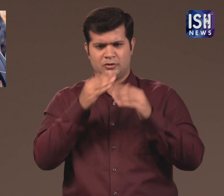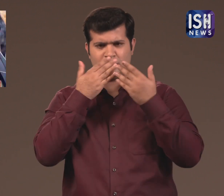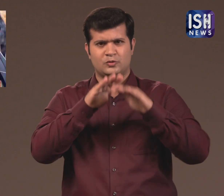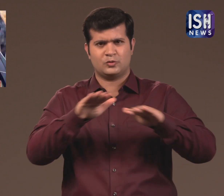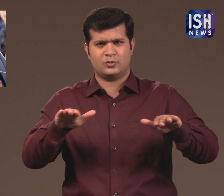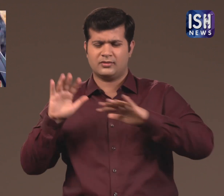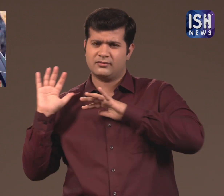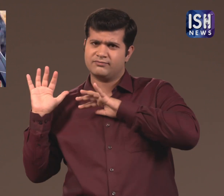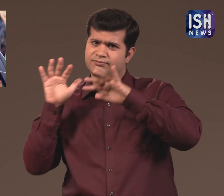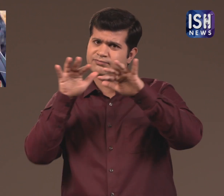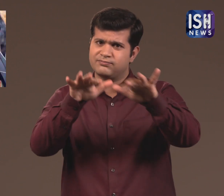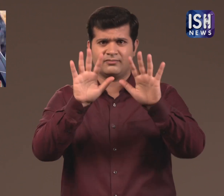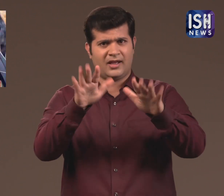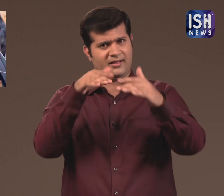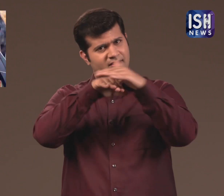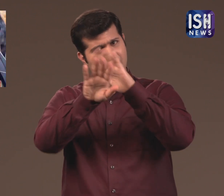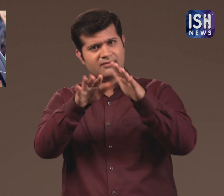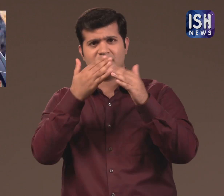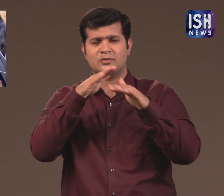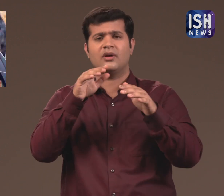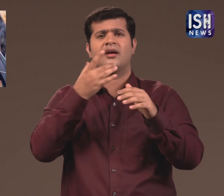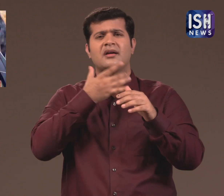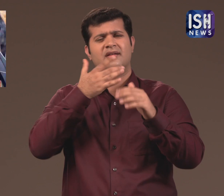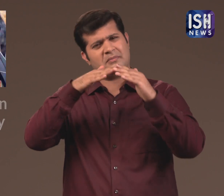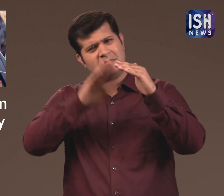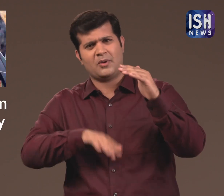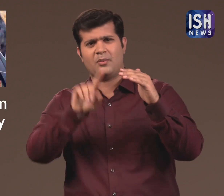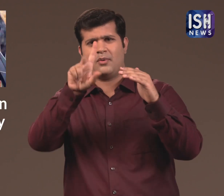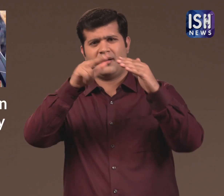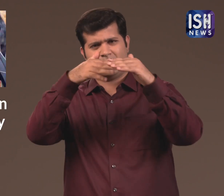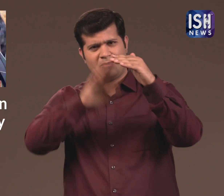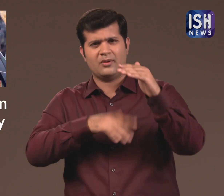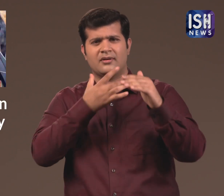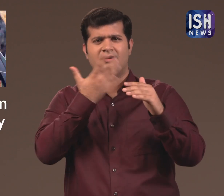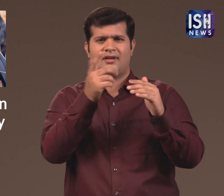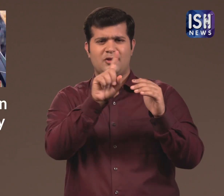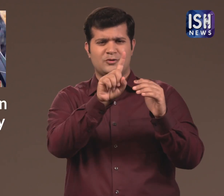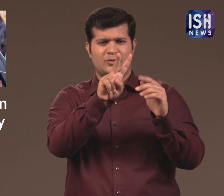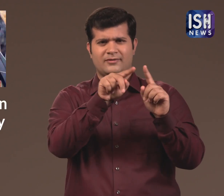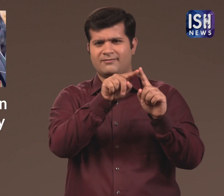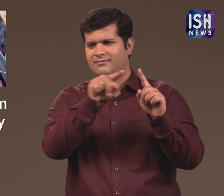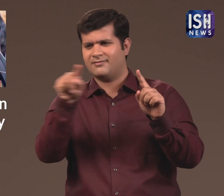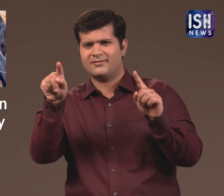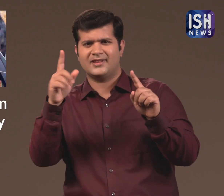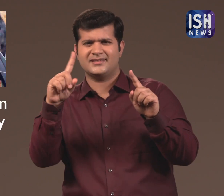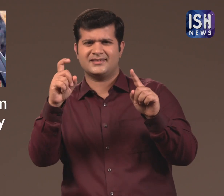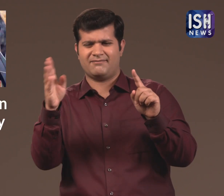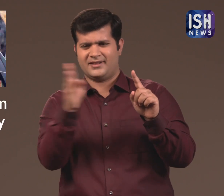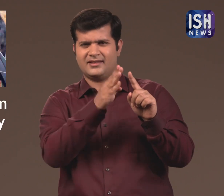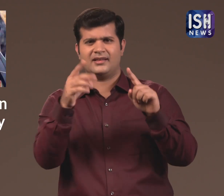Many students were attending classes here. They were below the age of 18 and between the ages of 12 to 17.